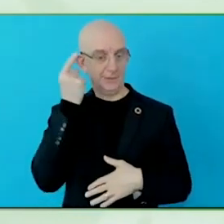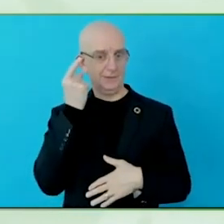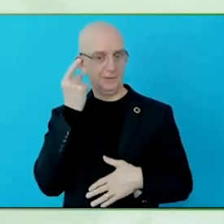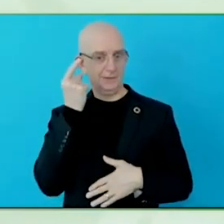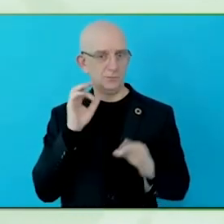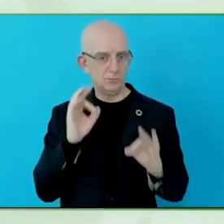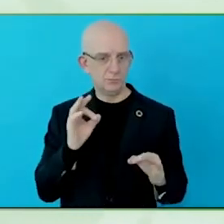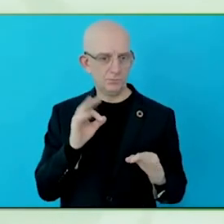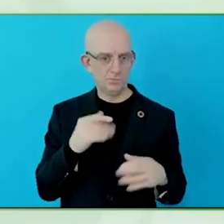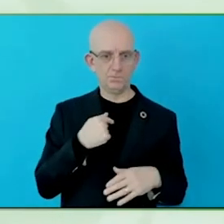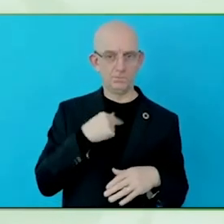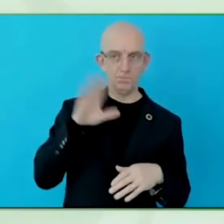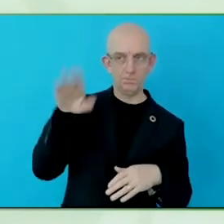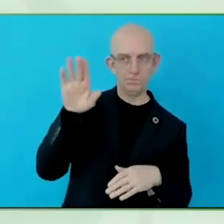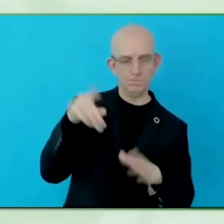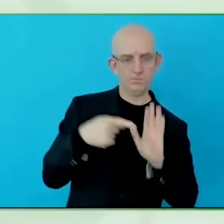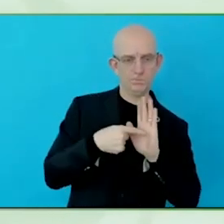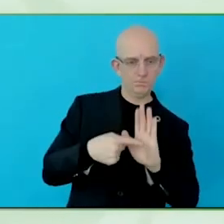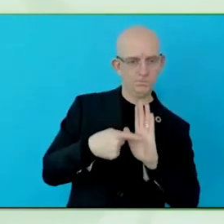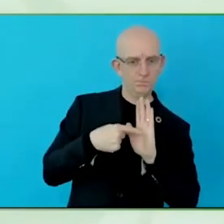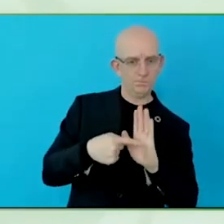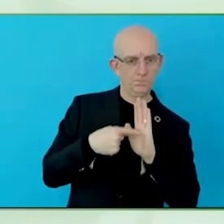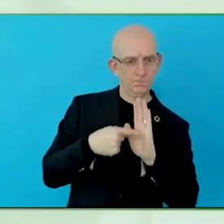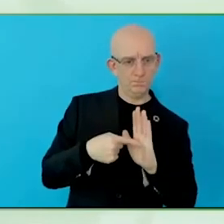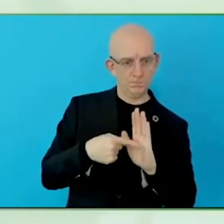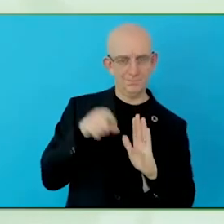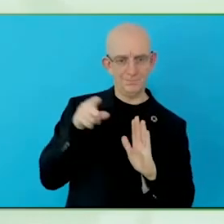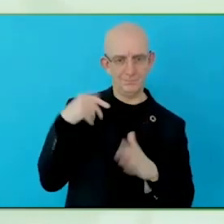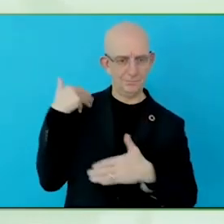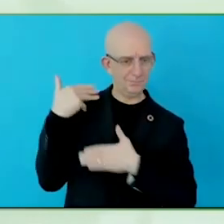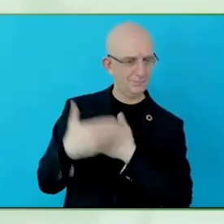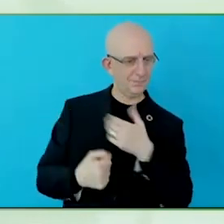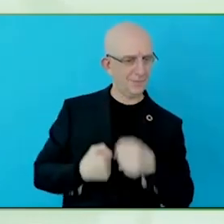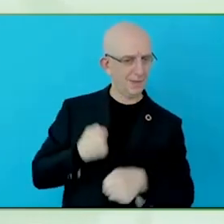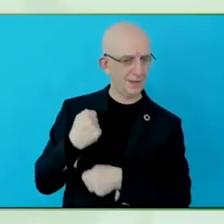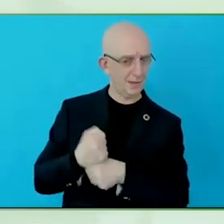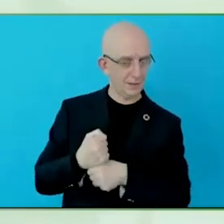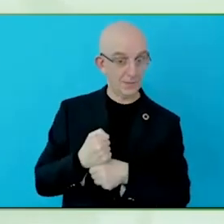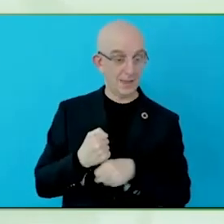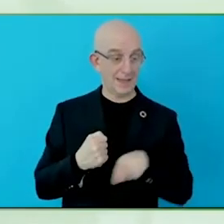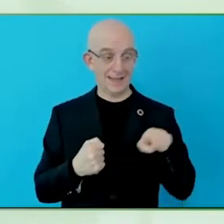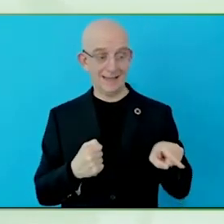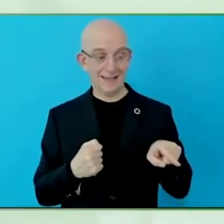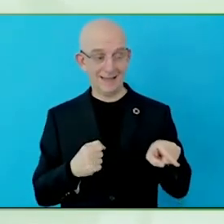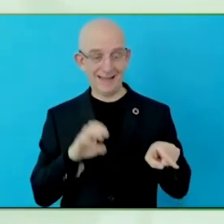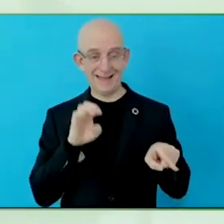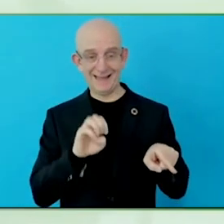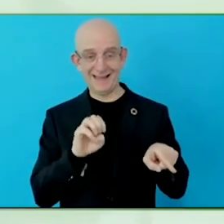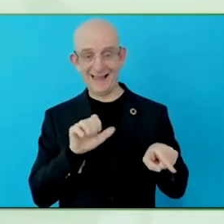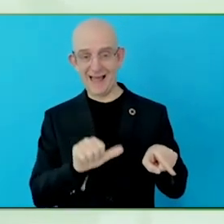One is the EAA compliance program, second is organisation, and third is the employee.